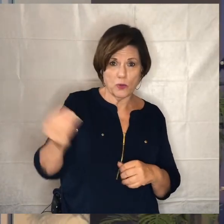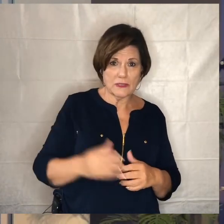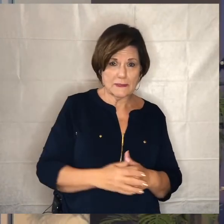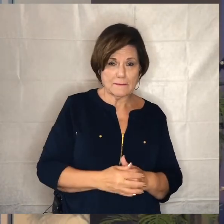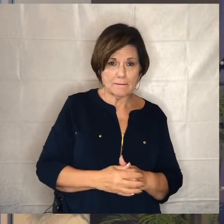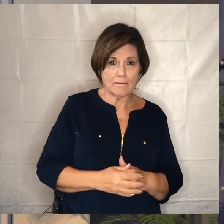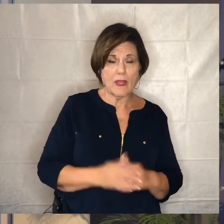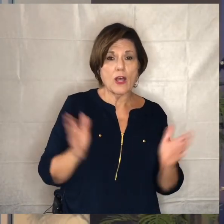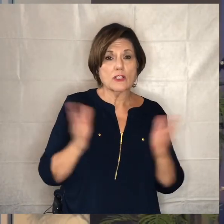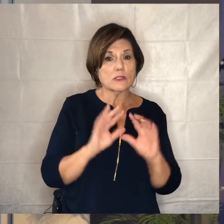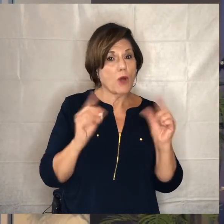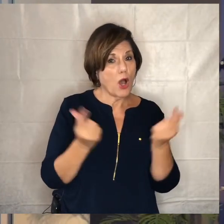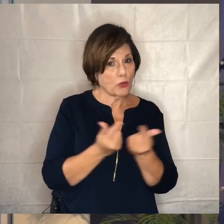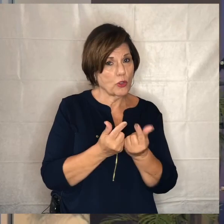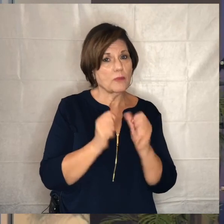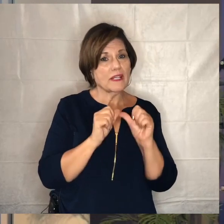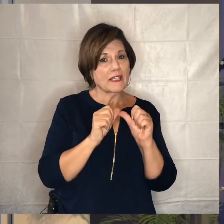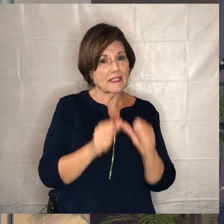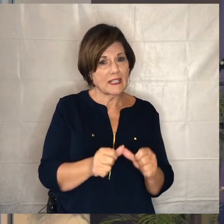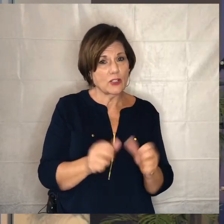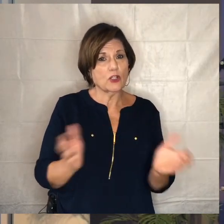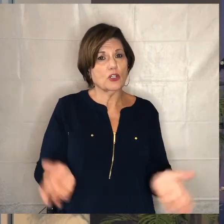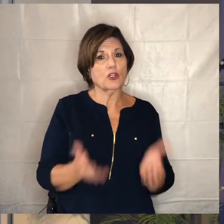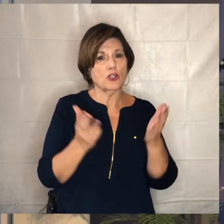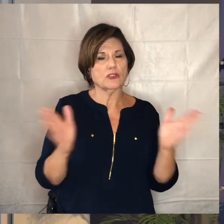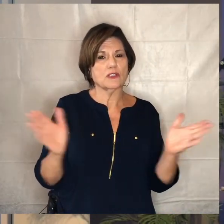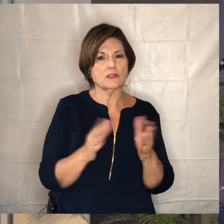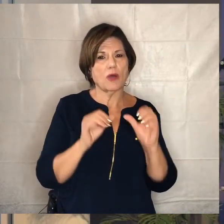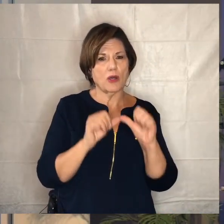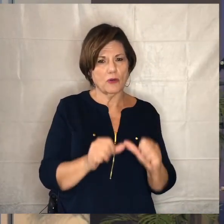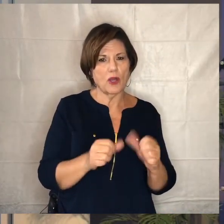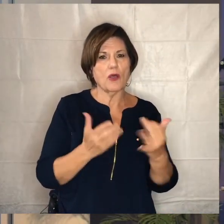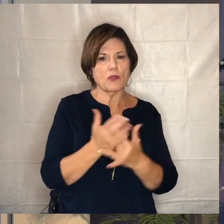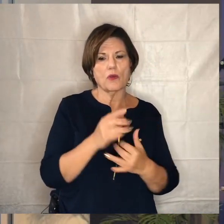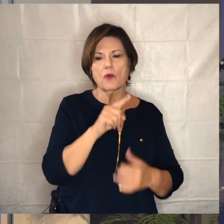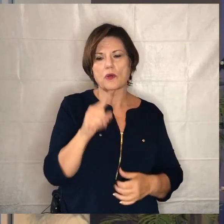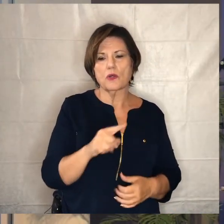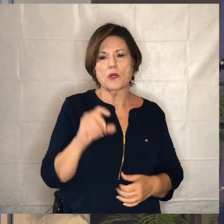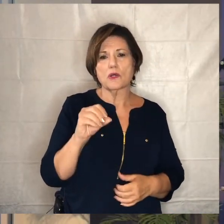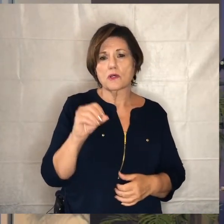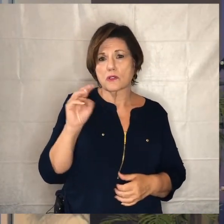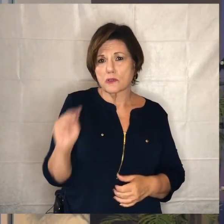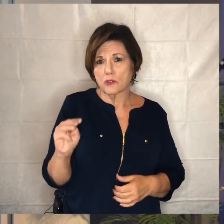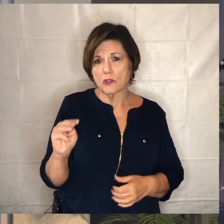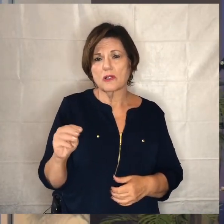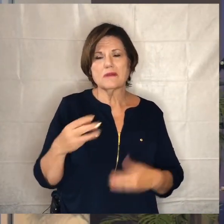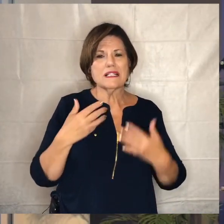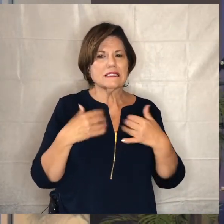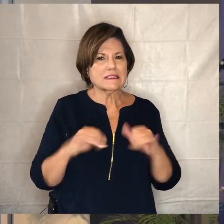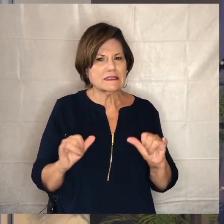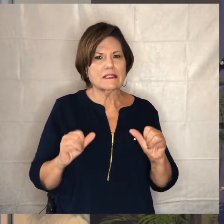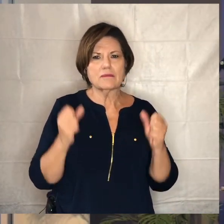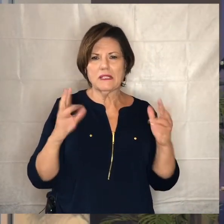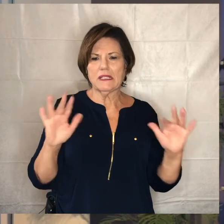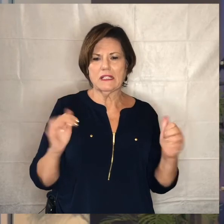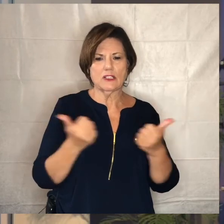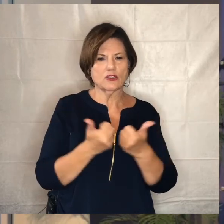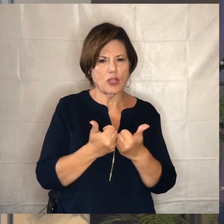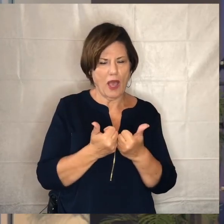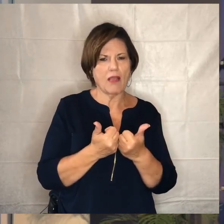small groups we're going to continue to encourage small groups to meet via zoom um there are still kind of too many challenges to kind of get but we can't